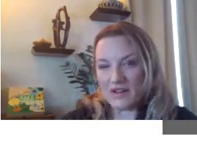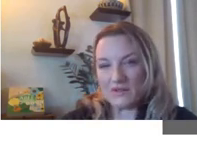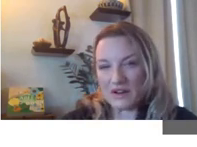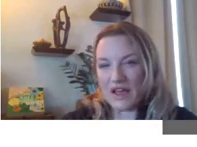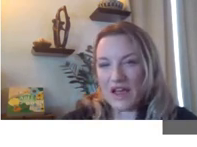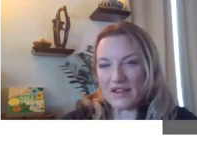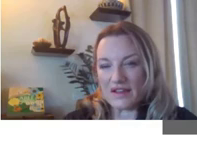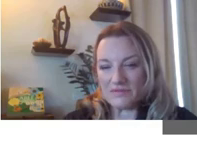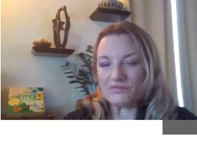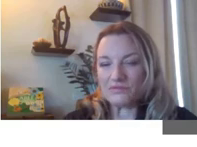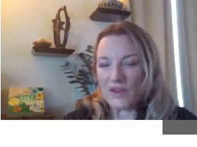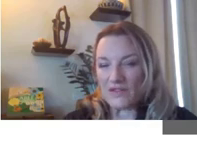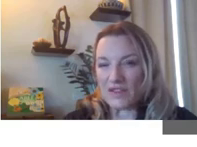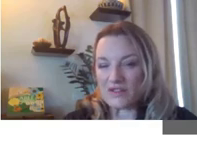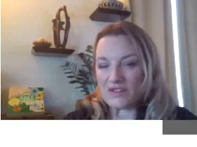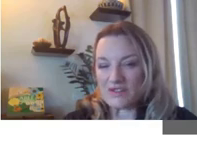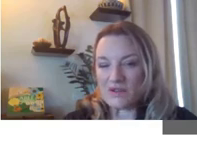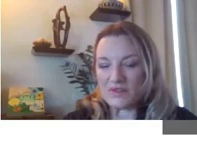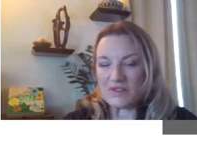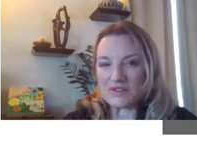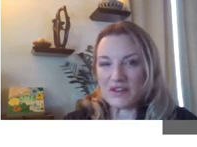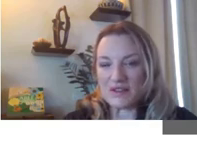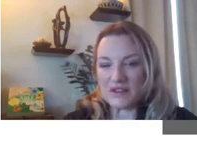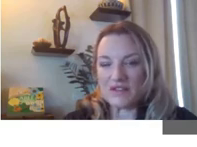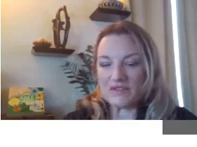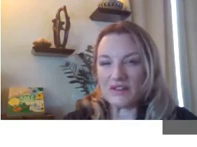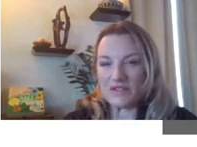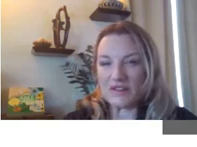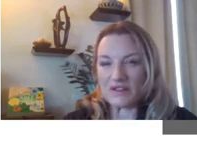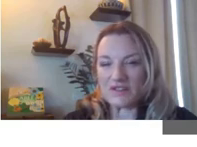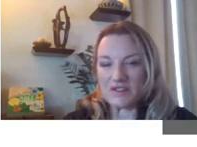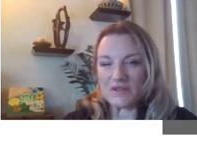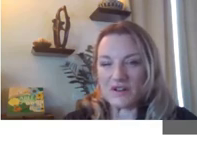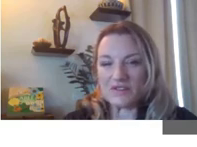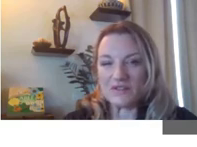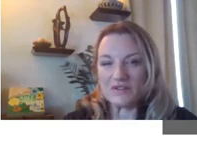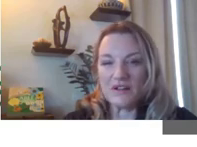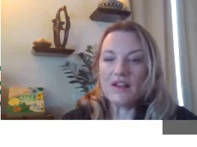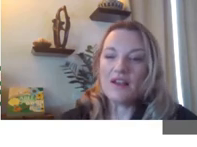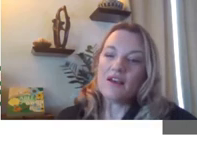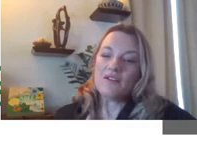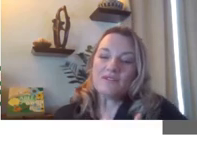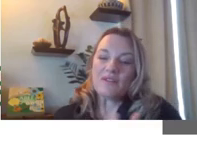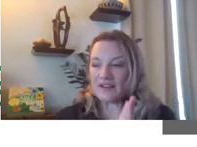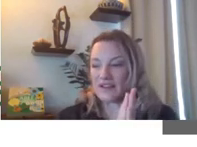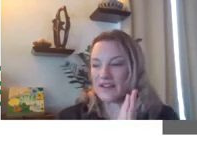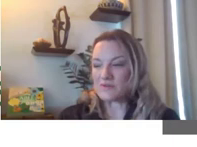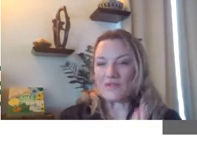I wanted to highlight, we have others as well, but does might be helpful in of interest to you also finally is we're